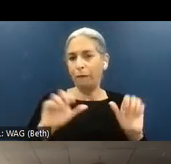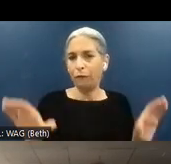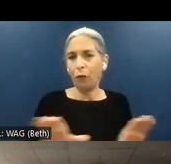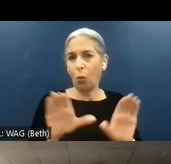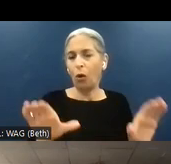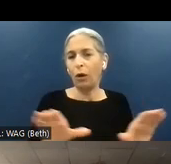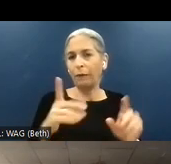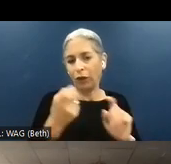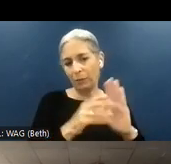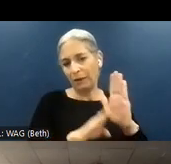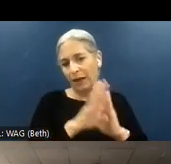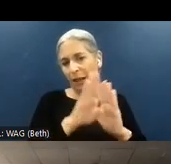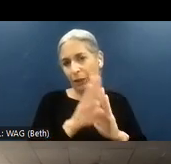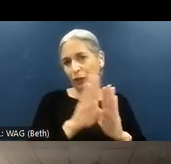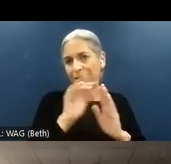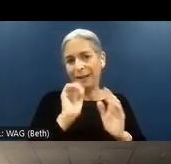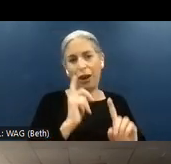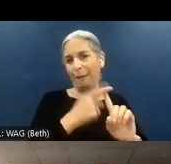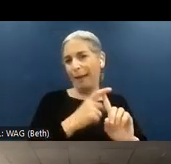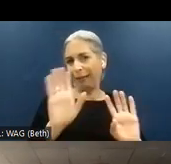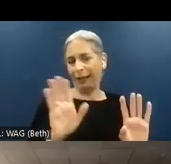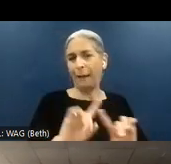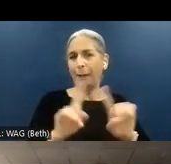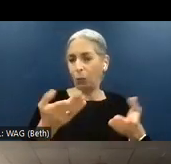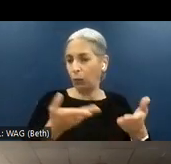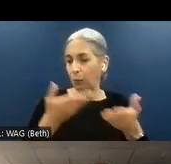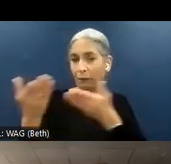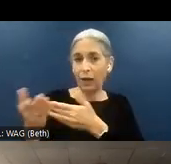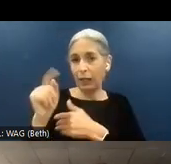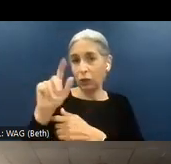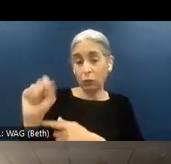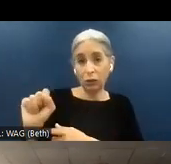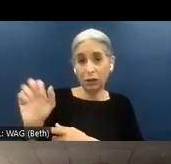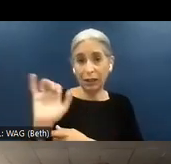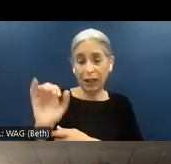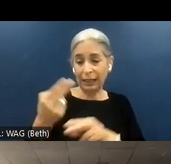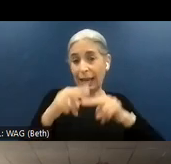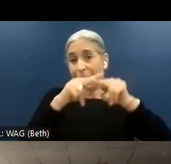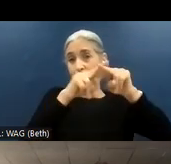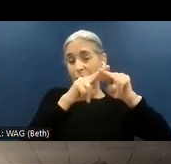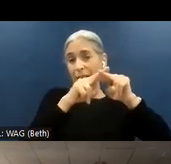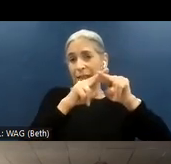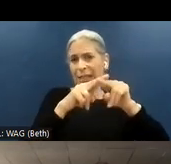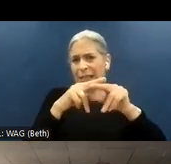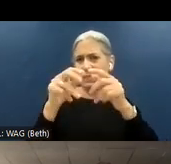the remediation was not automatic. But we did increase the text size or change the colors.